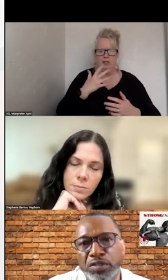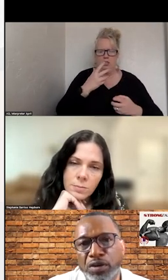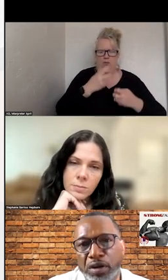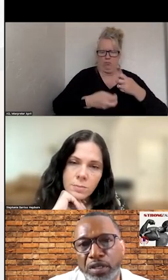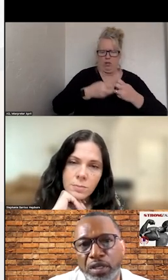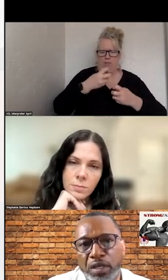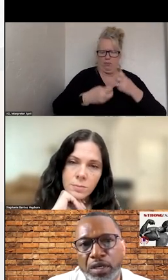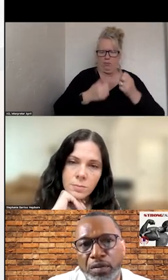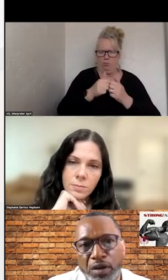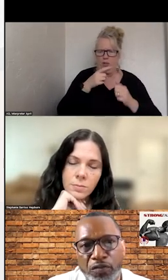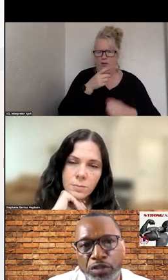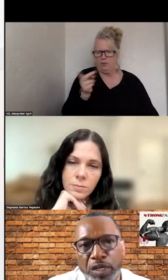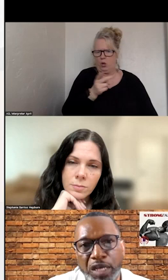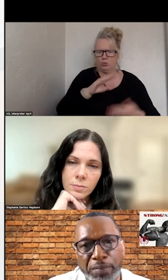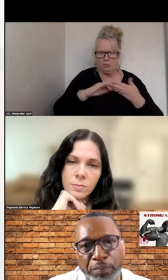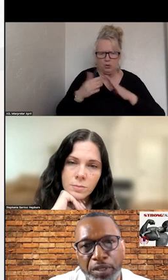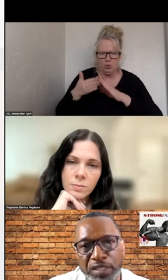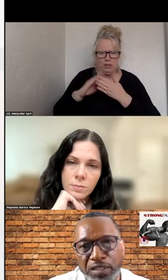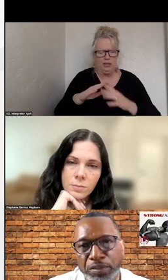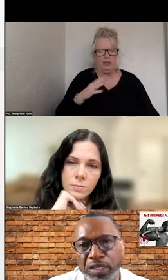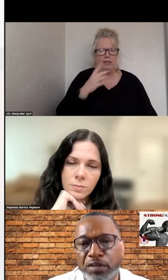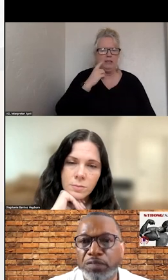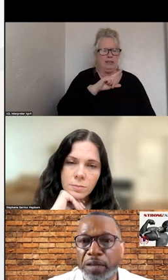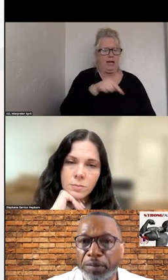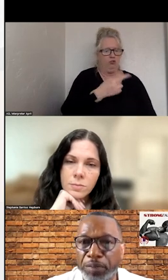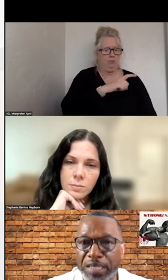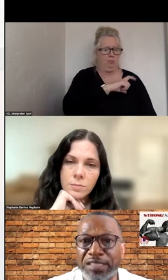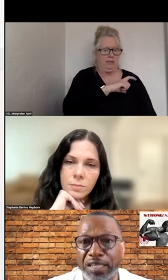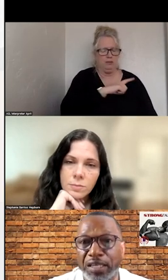COMMUNITIES REGARDING LAW ENFORCEMENT IS PARTICULARLY POLICING.